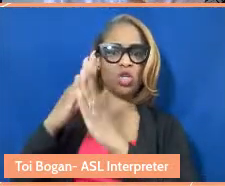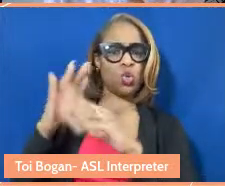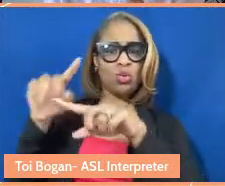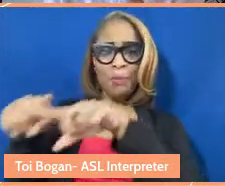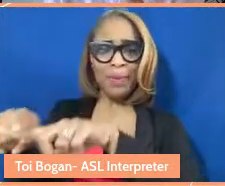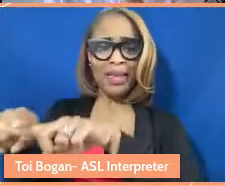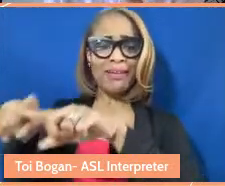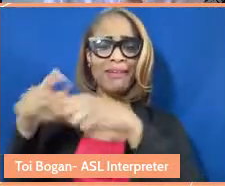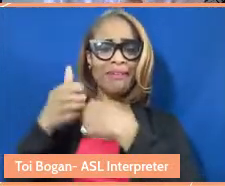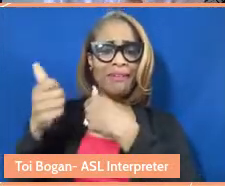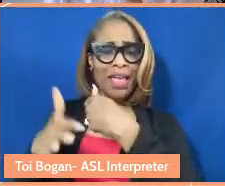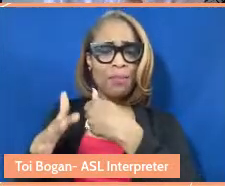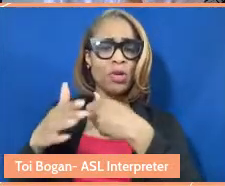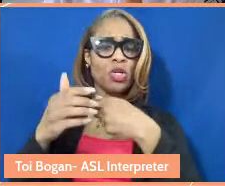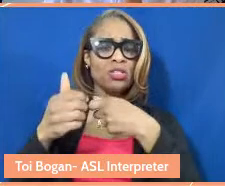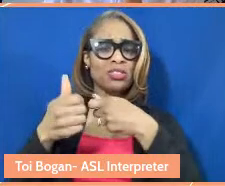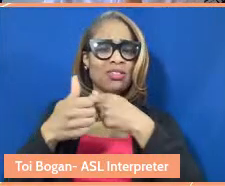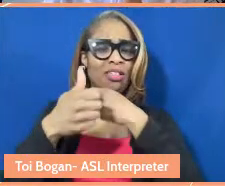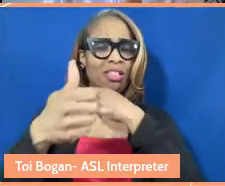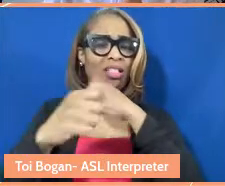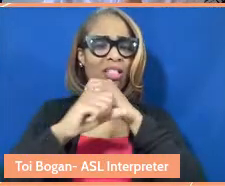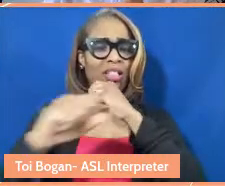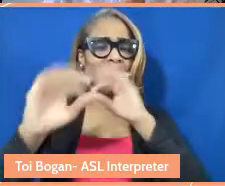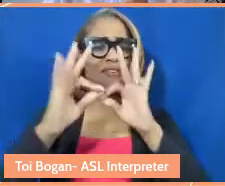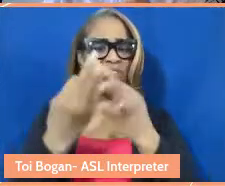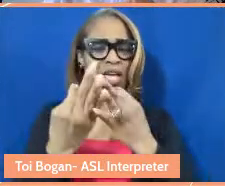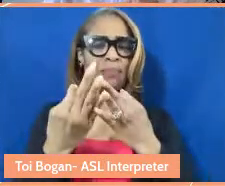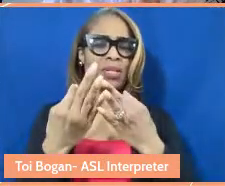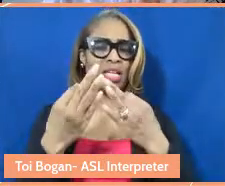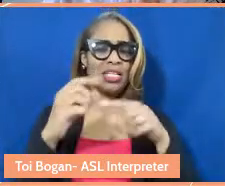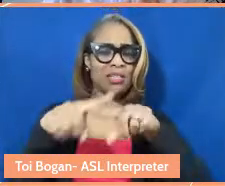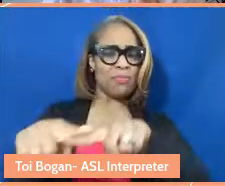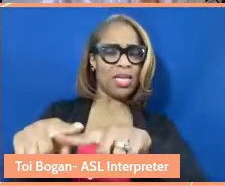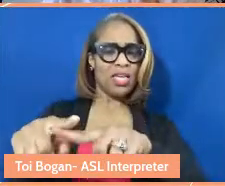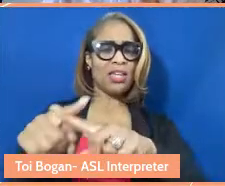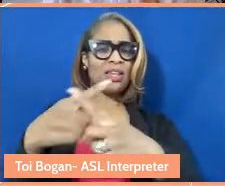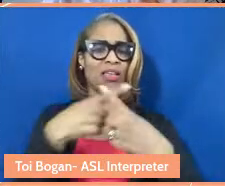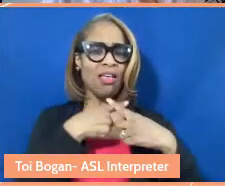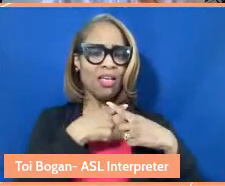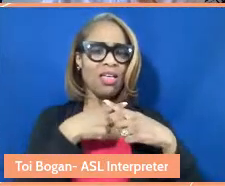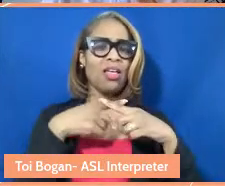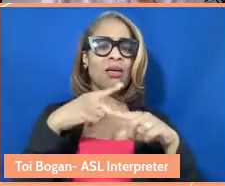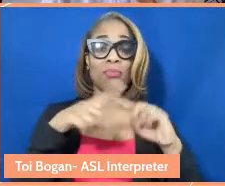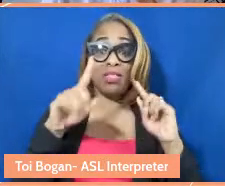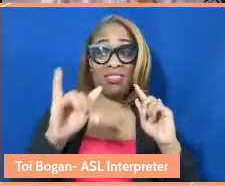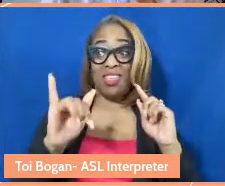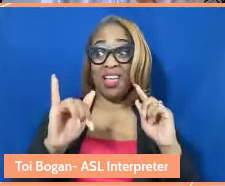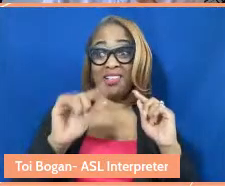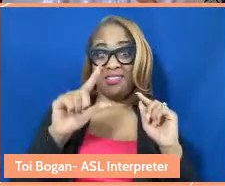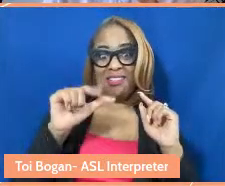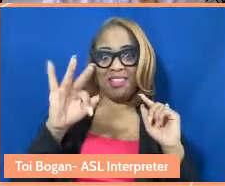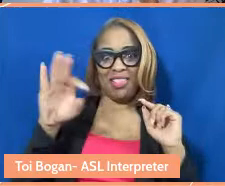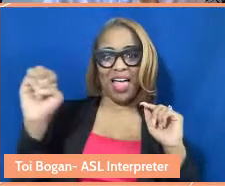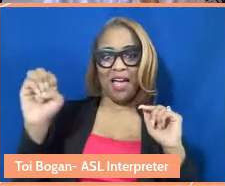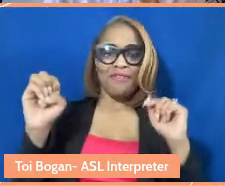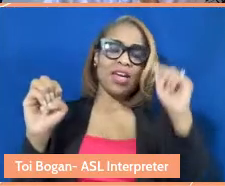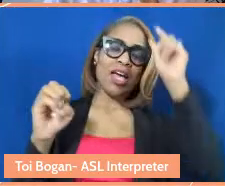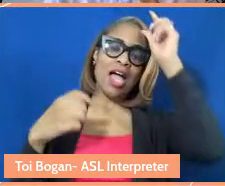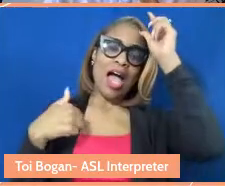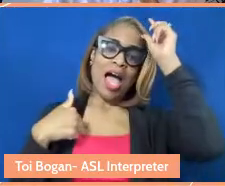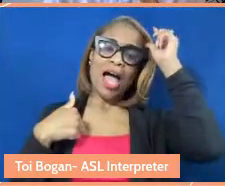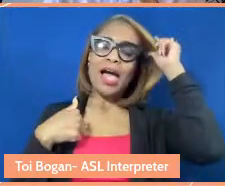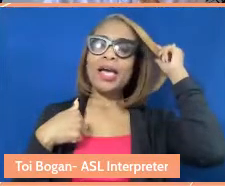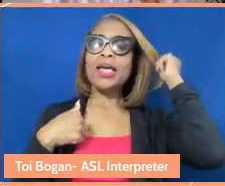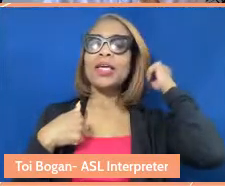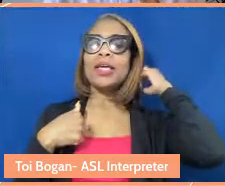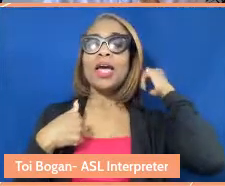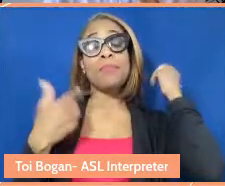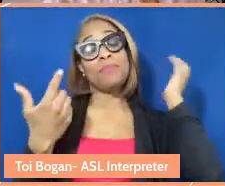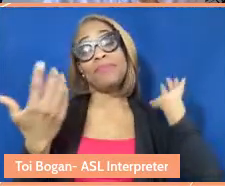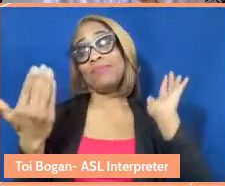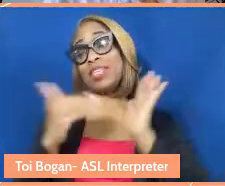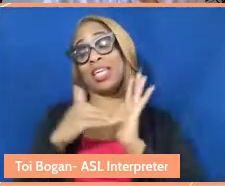extended family. It's just that's what it is. I mean, again, I'm a journalist, I'm not an